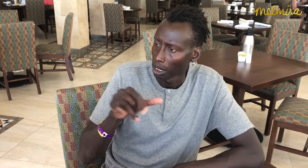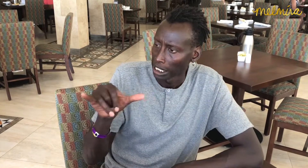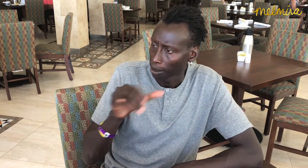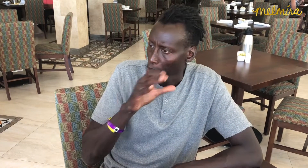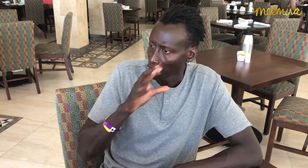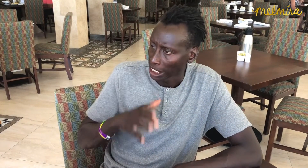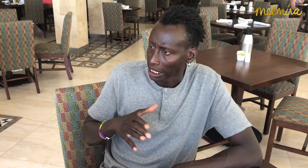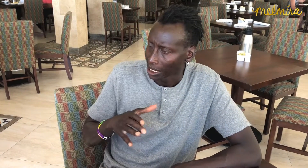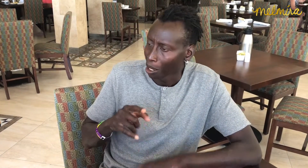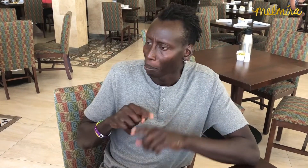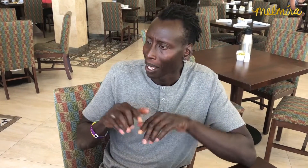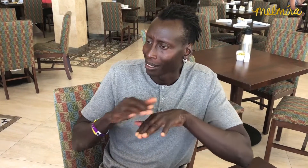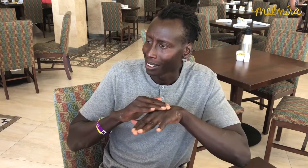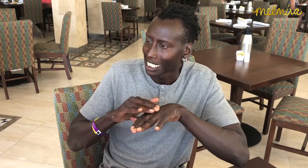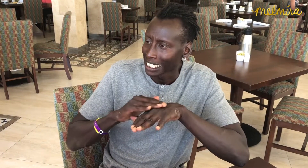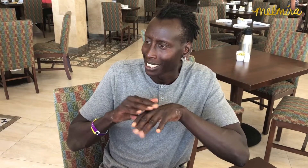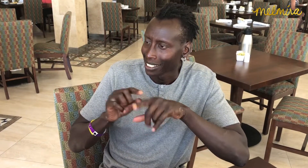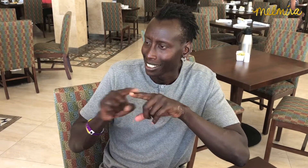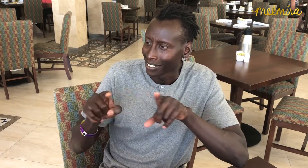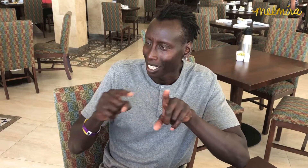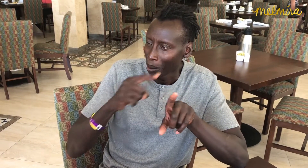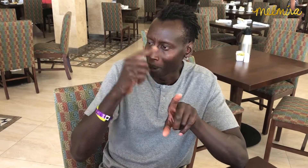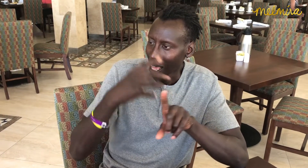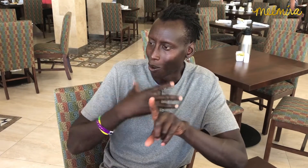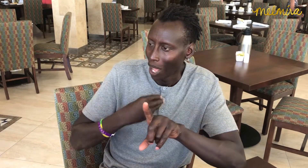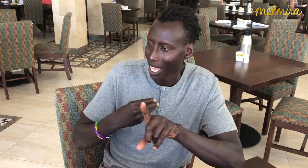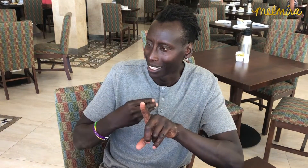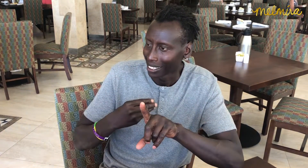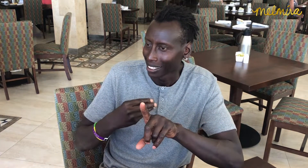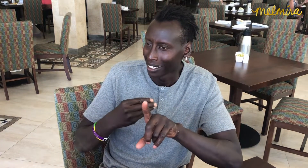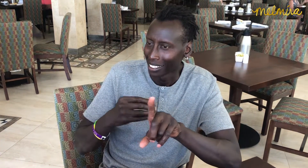United States with blacks and white, asians and mixed.